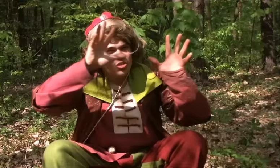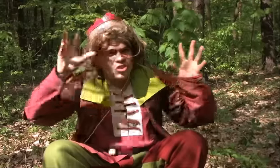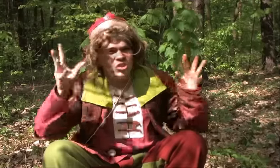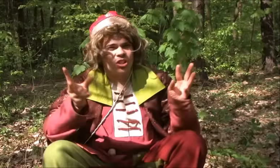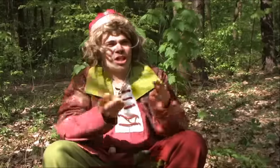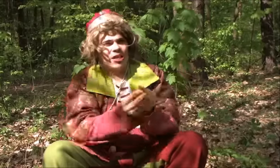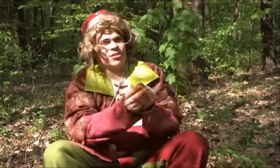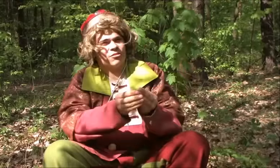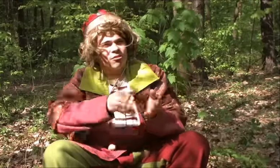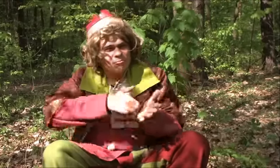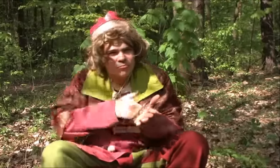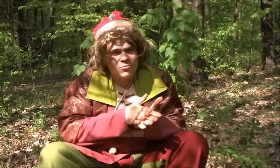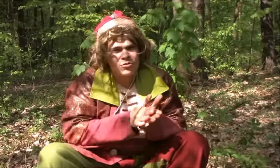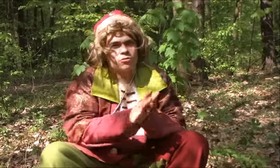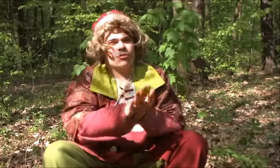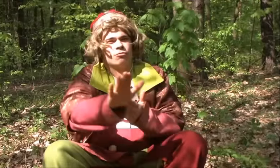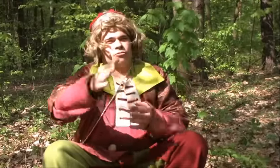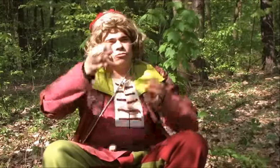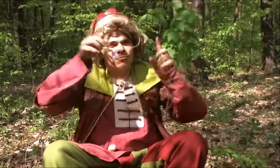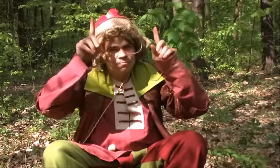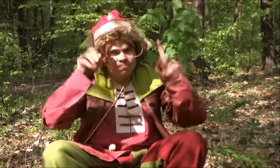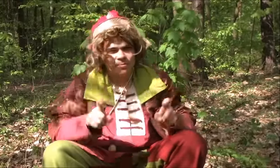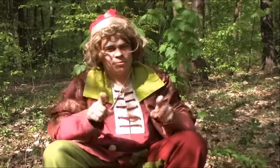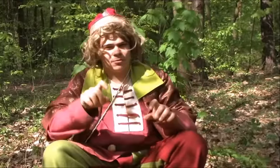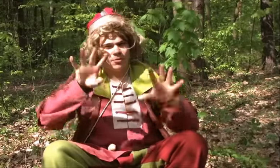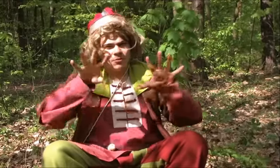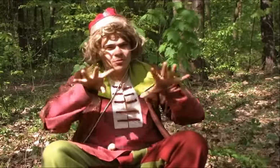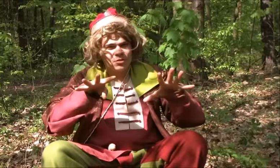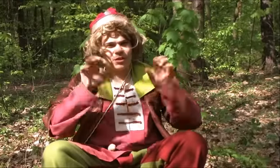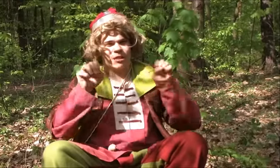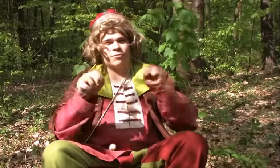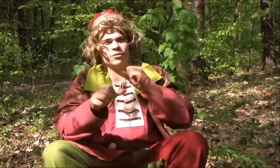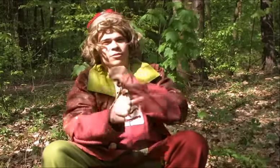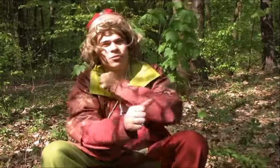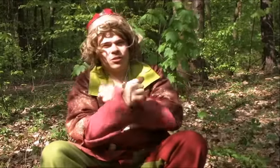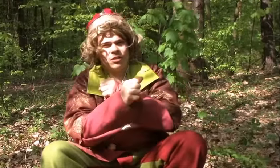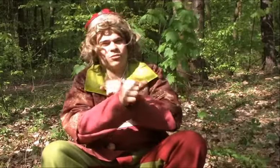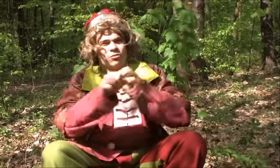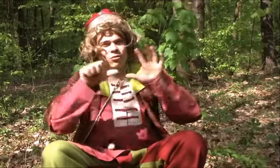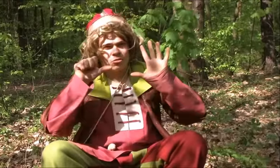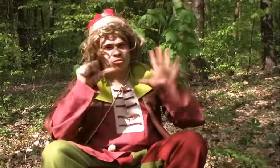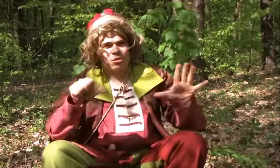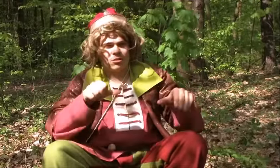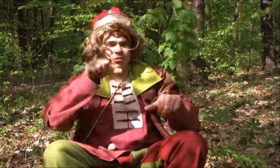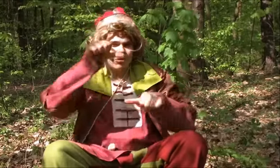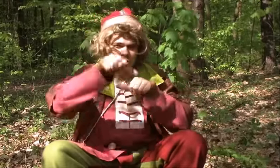Everything began in 966